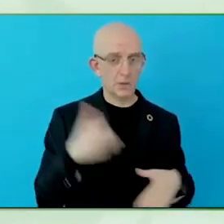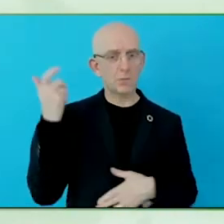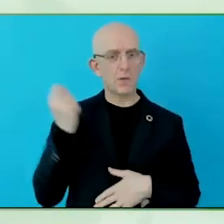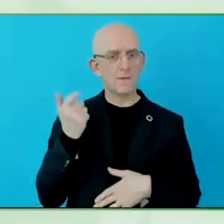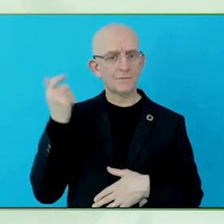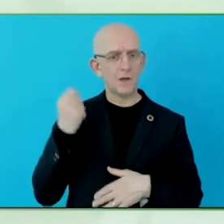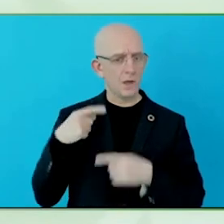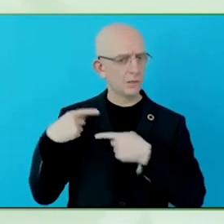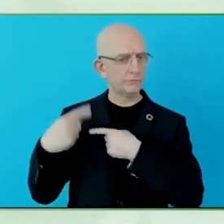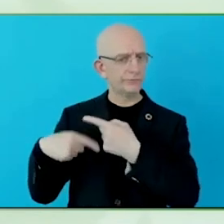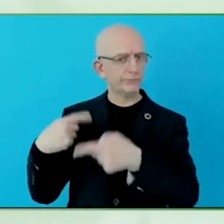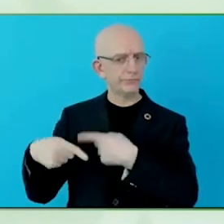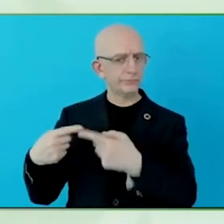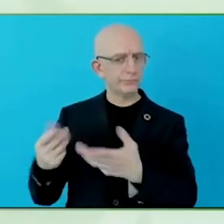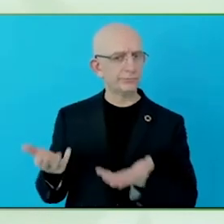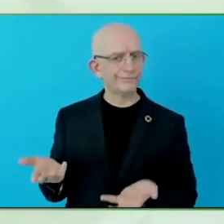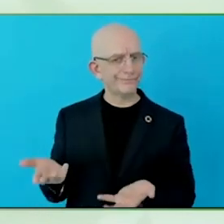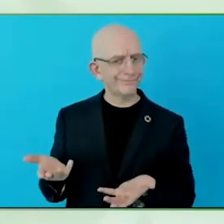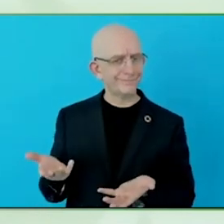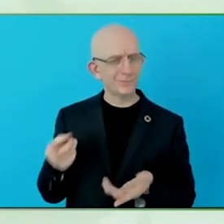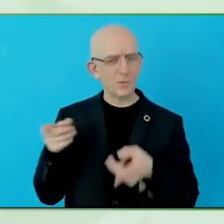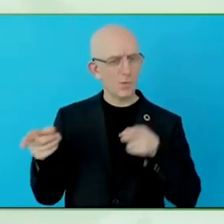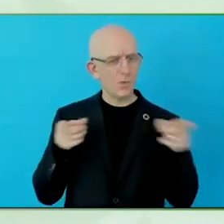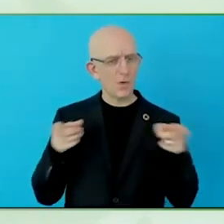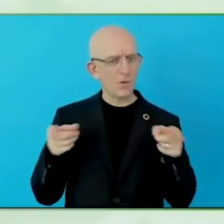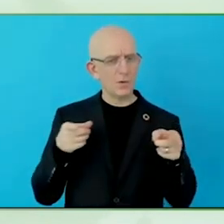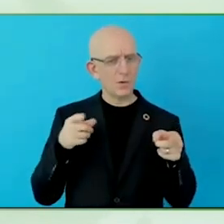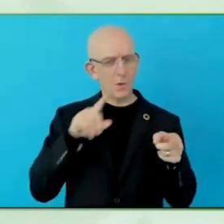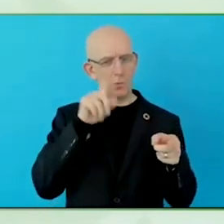decision, but also the responsibility for us as banks to